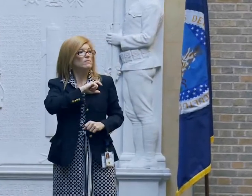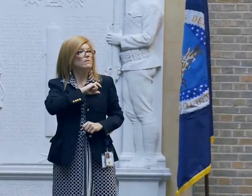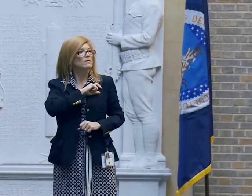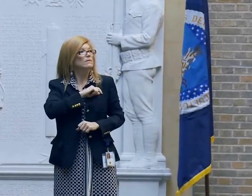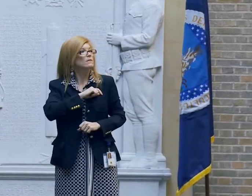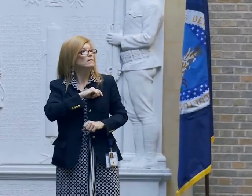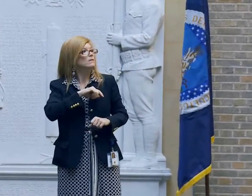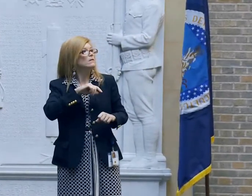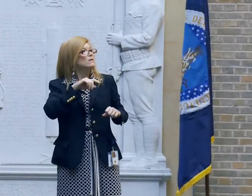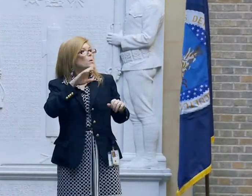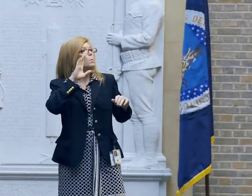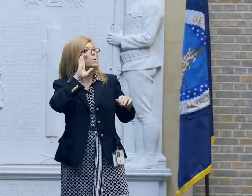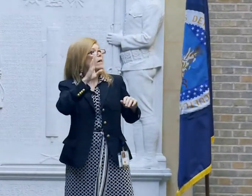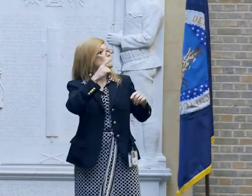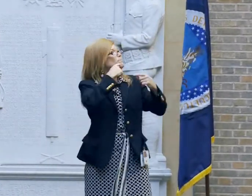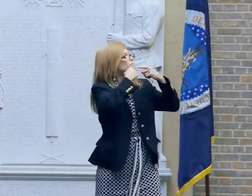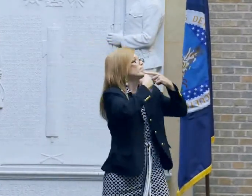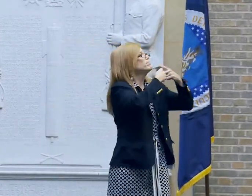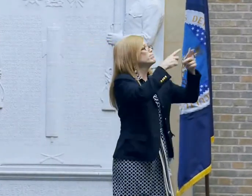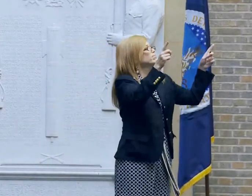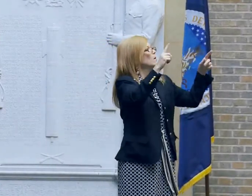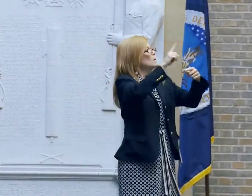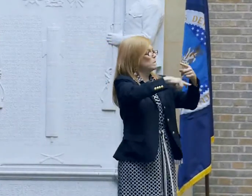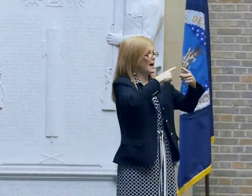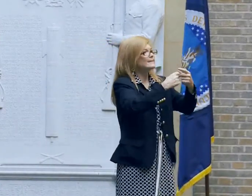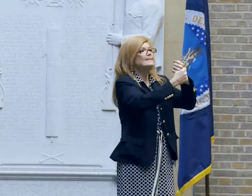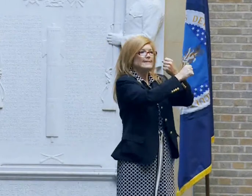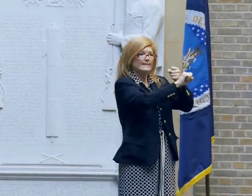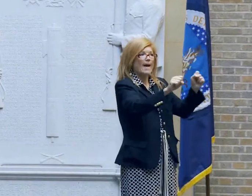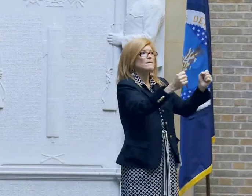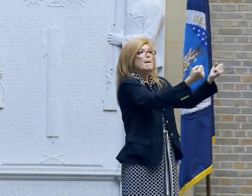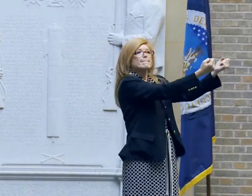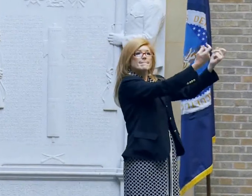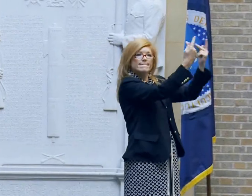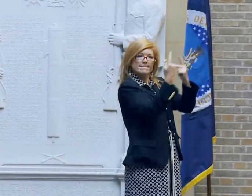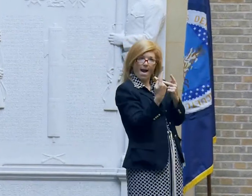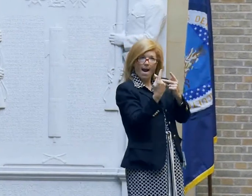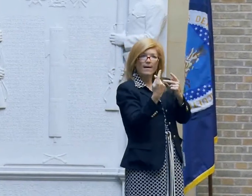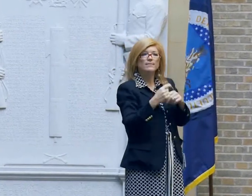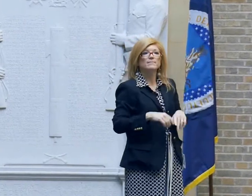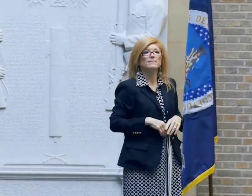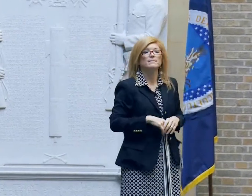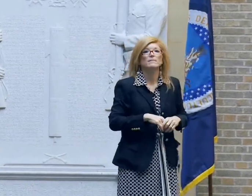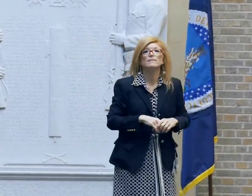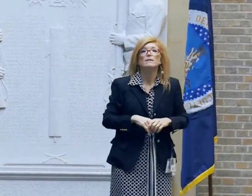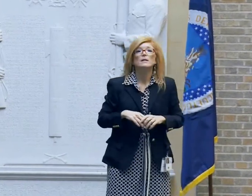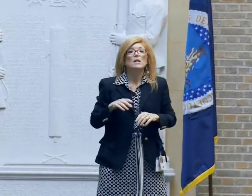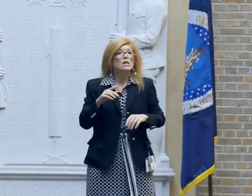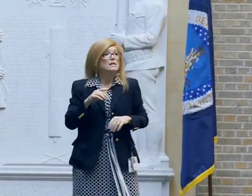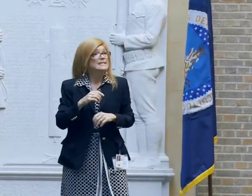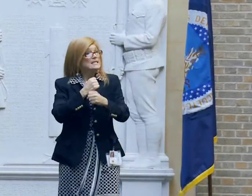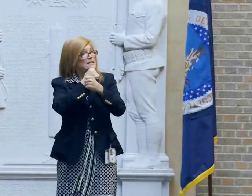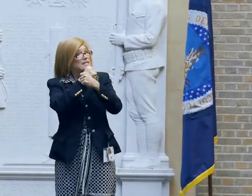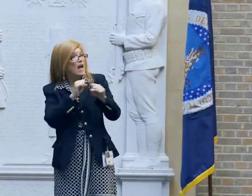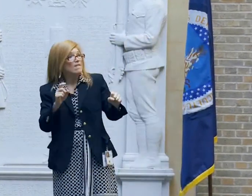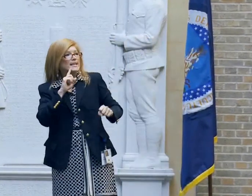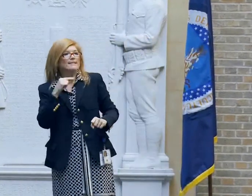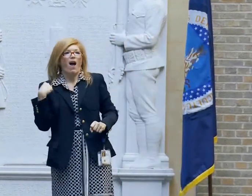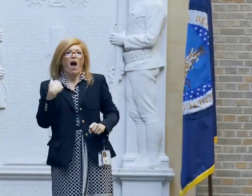safe to return to the Headquarters complex. She gestures with her hands.